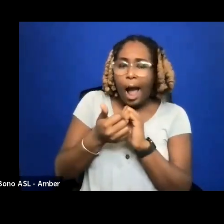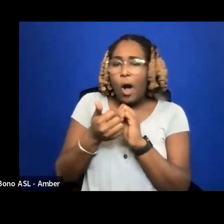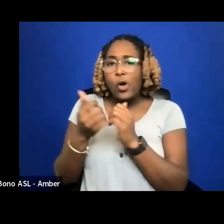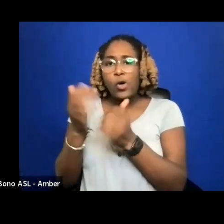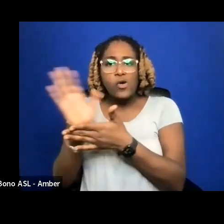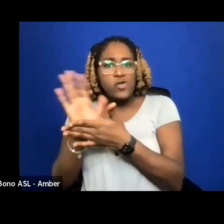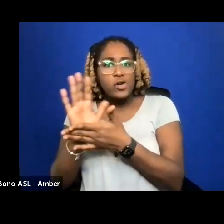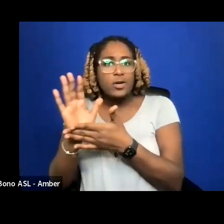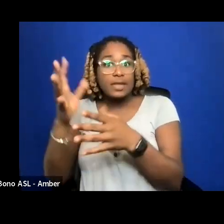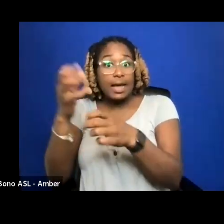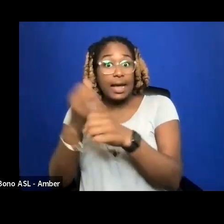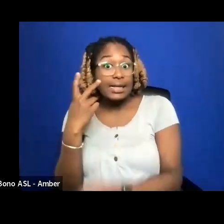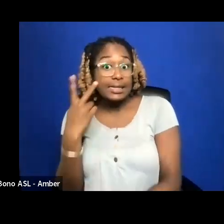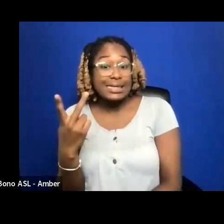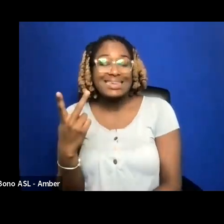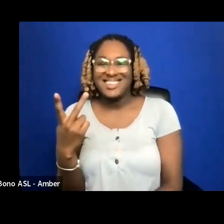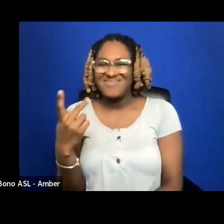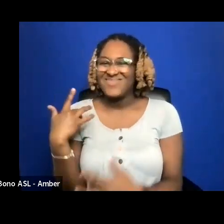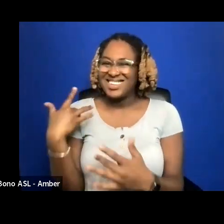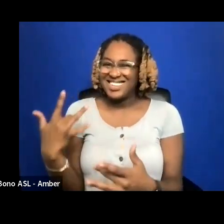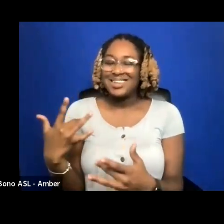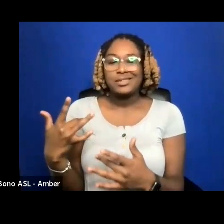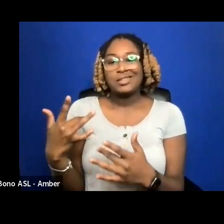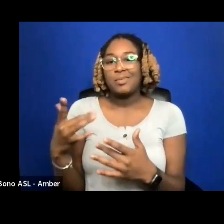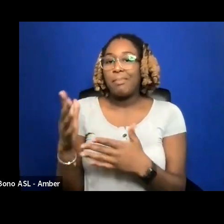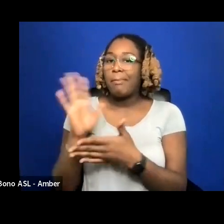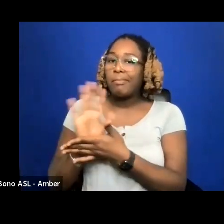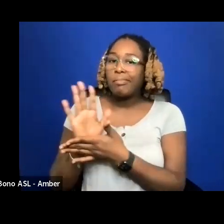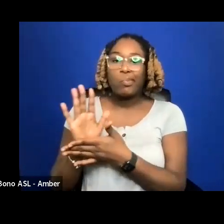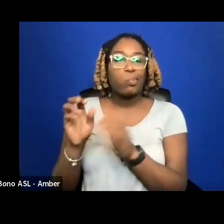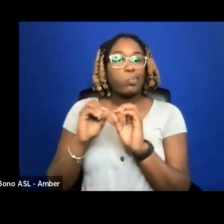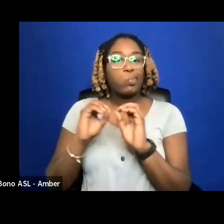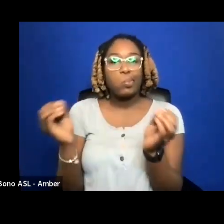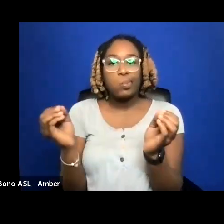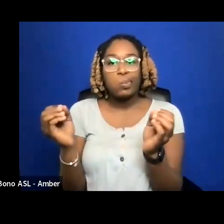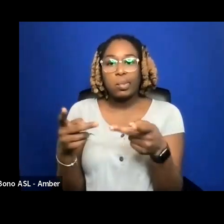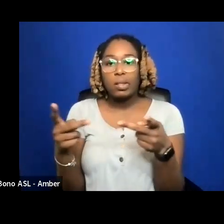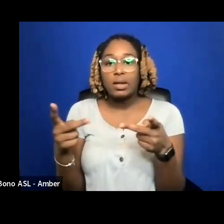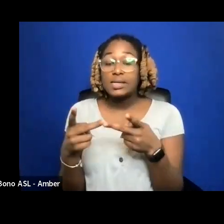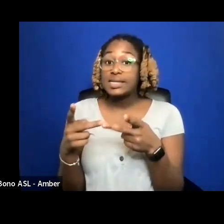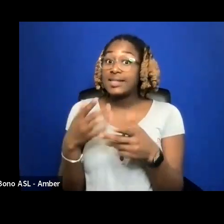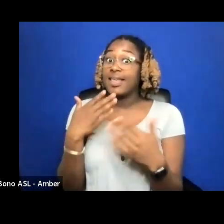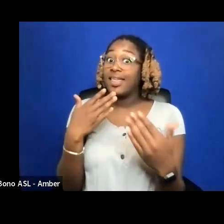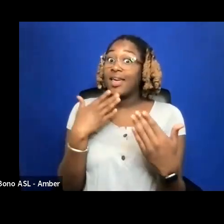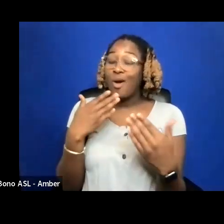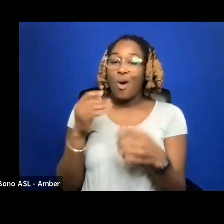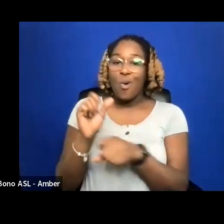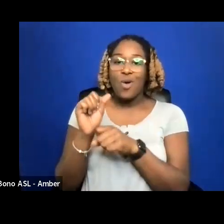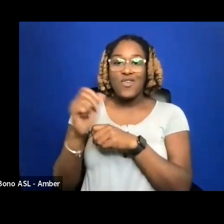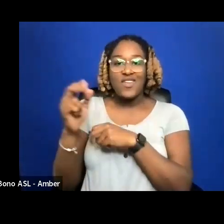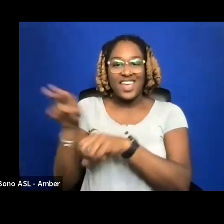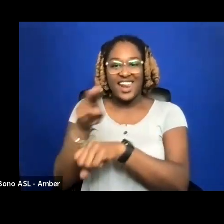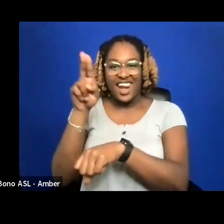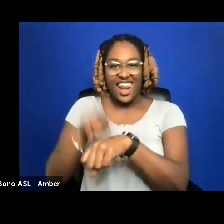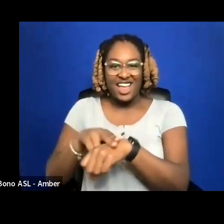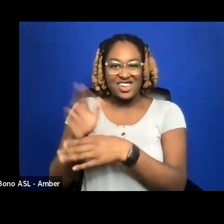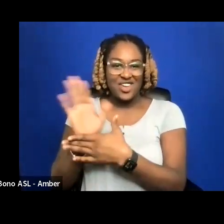GO NOWHERE. THANKFULLY I ENDED UP WORKING FOR THE NATIONAL FILM BOARD OF CANADA IN THEIR NEW YORK OFFICE AND